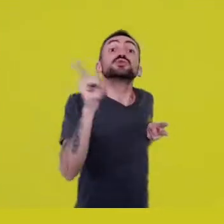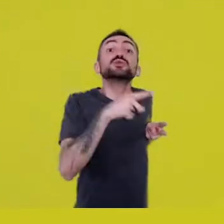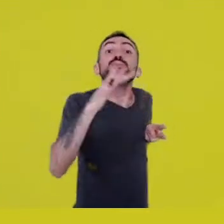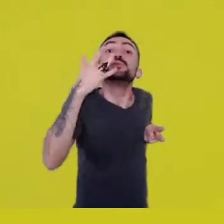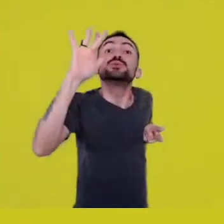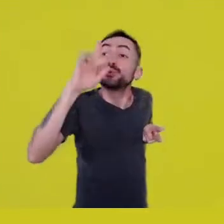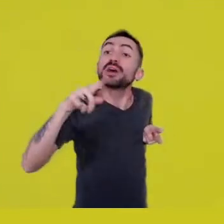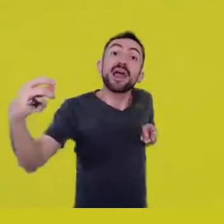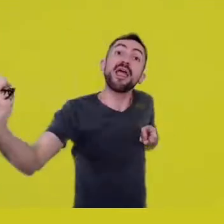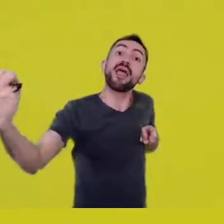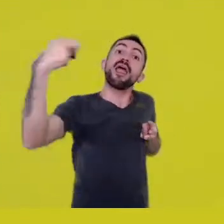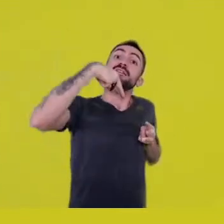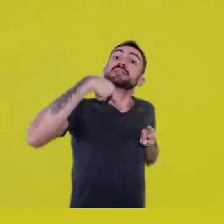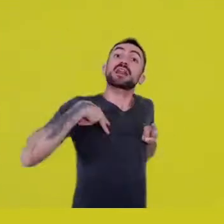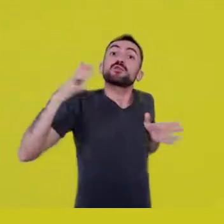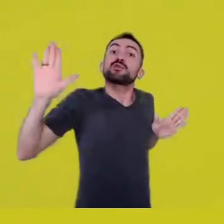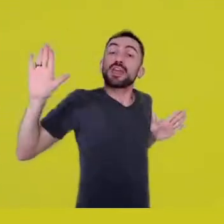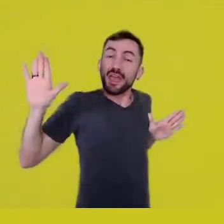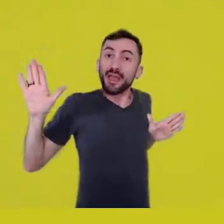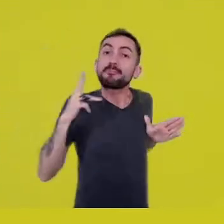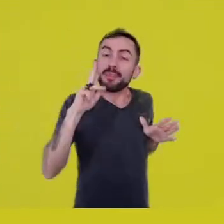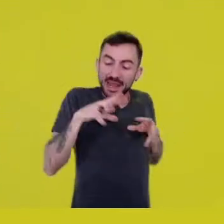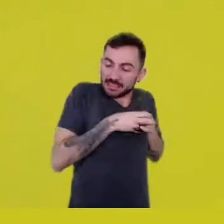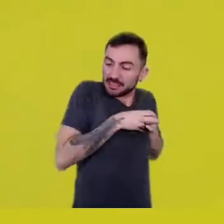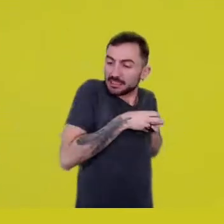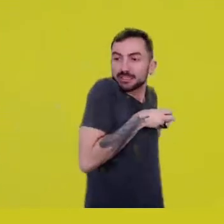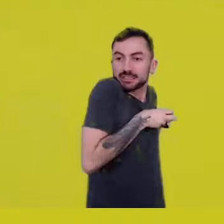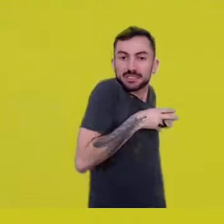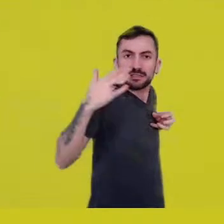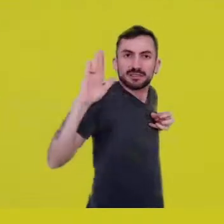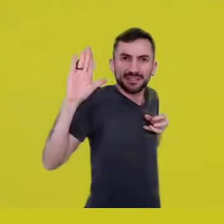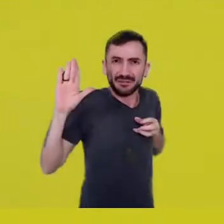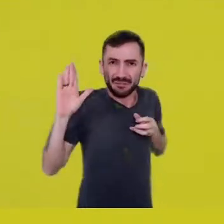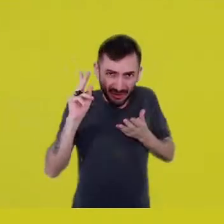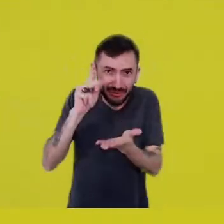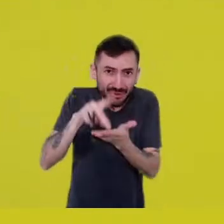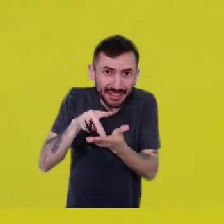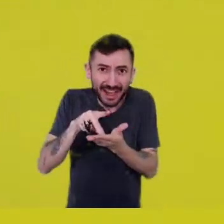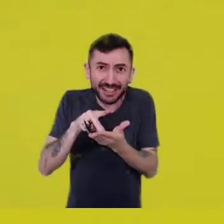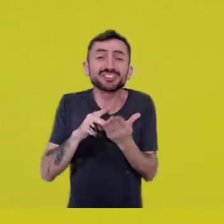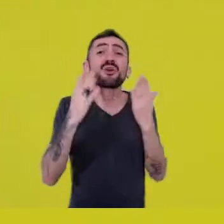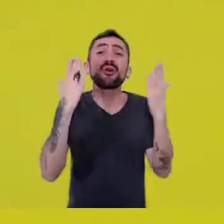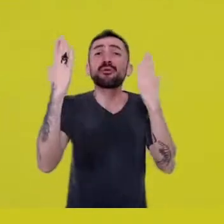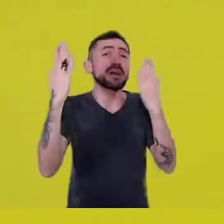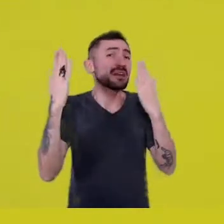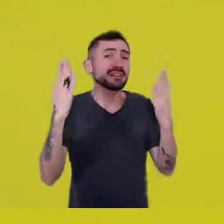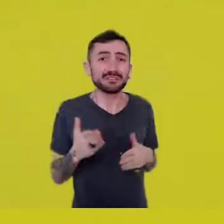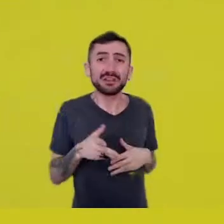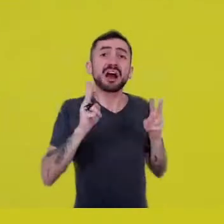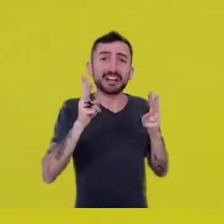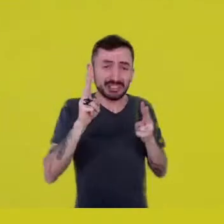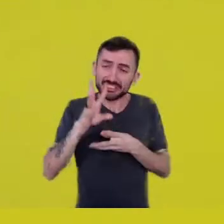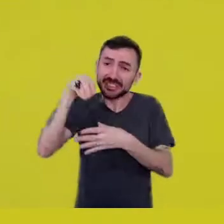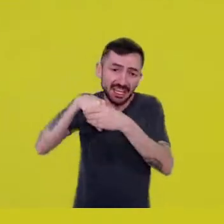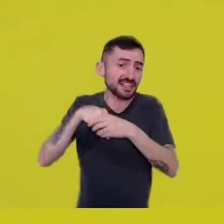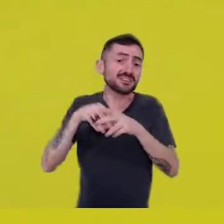where we think we are. But we’ve never been so out of it. If we wanted to joke about it,